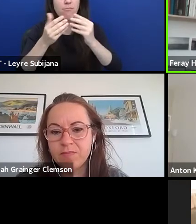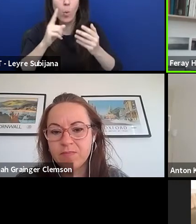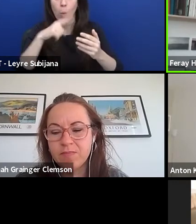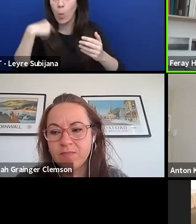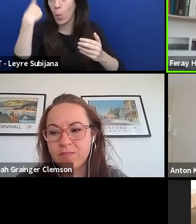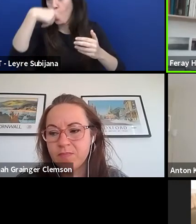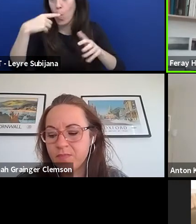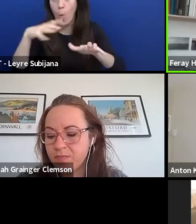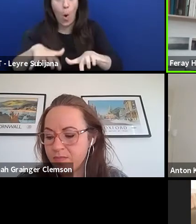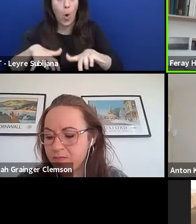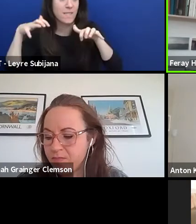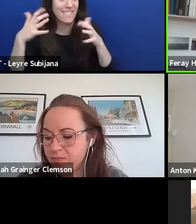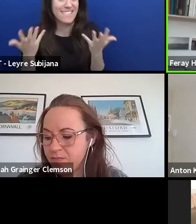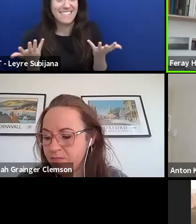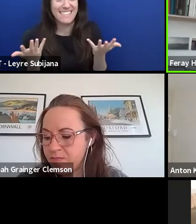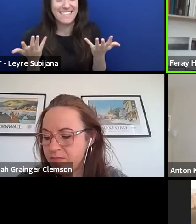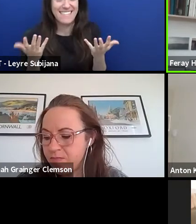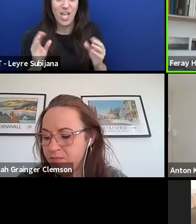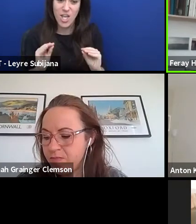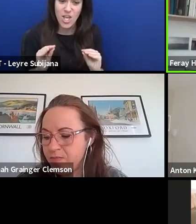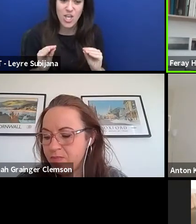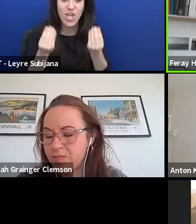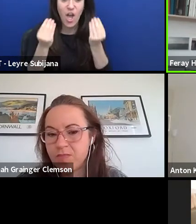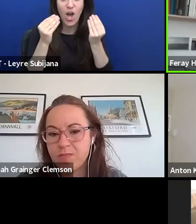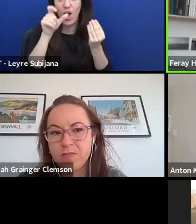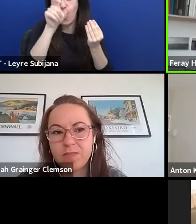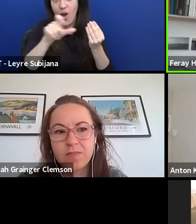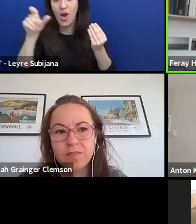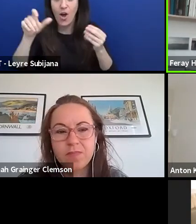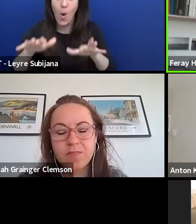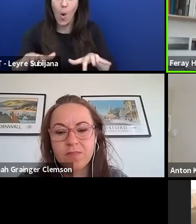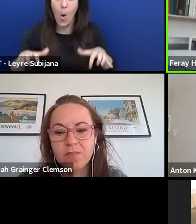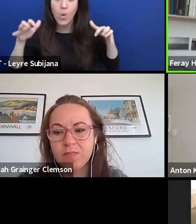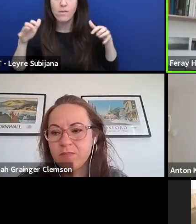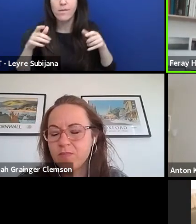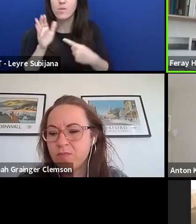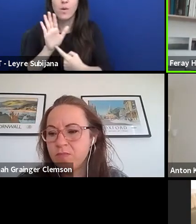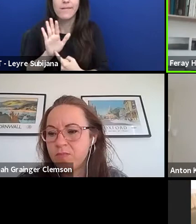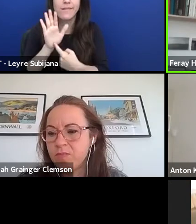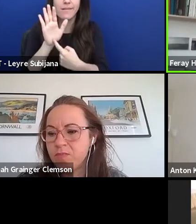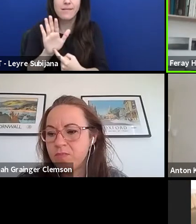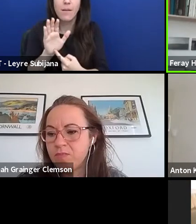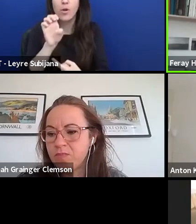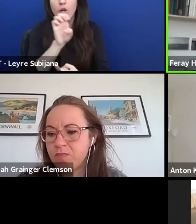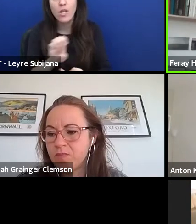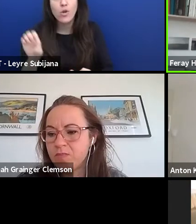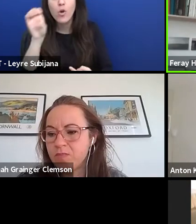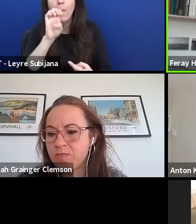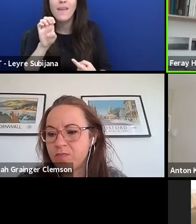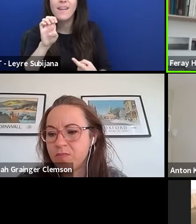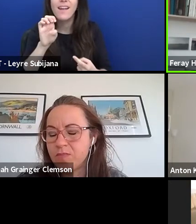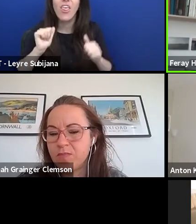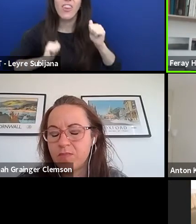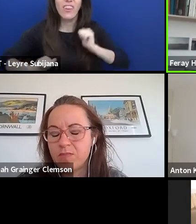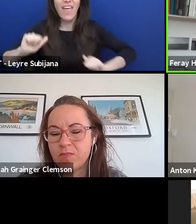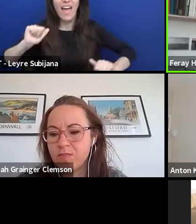especially by the young audience, for example, that European theatre Convention is reaching out to